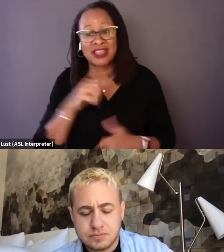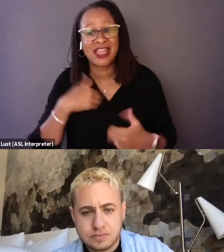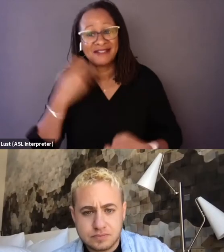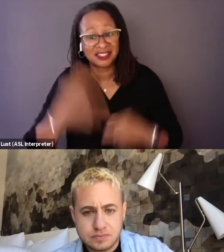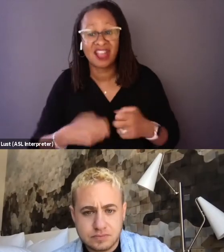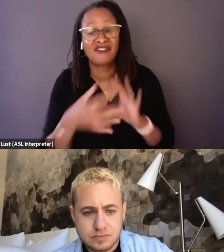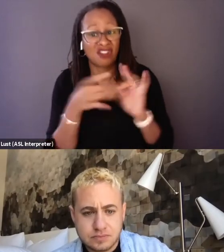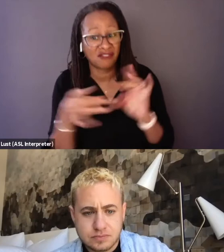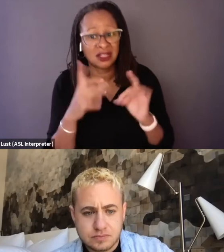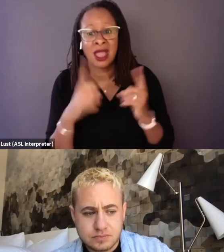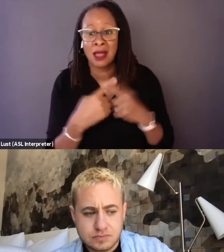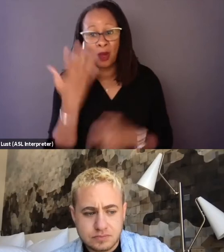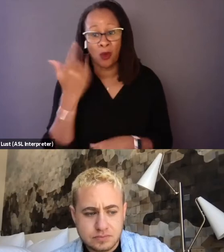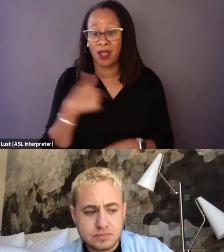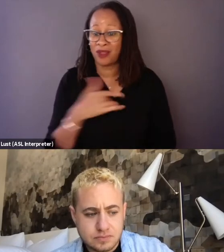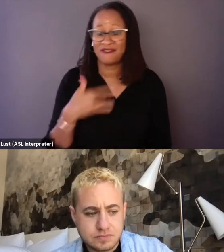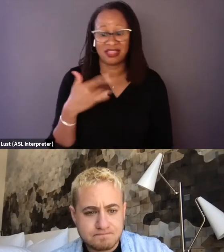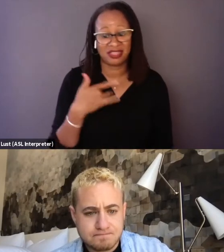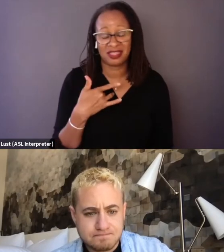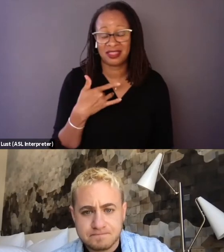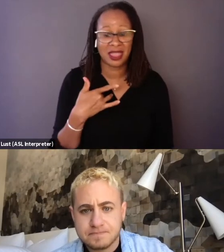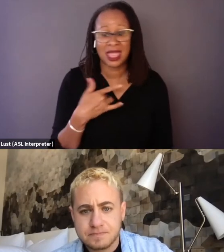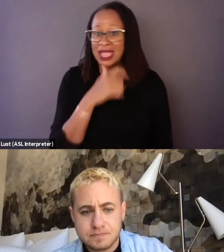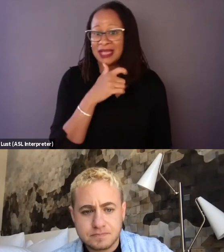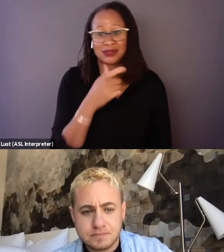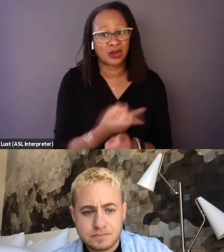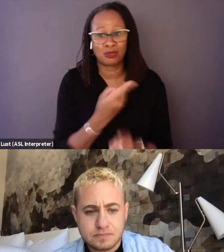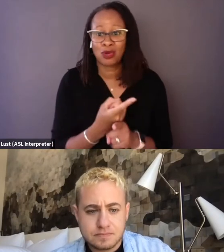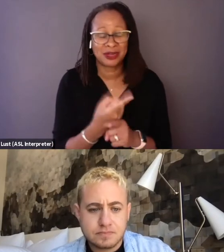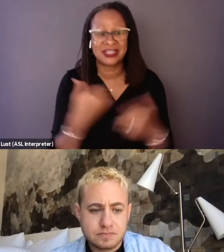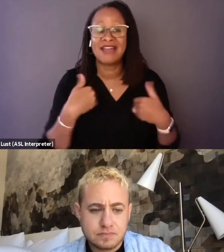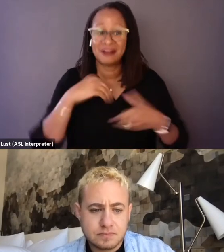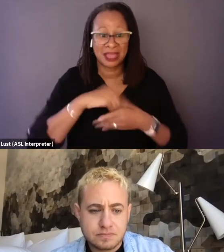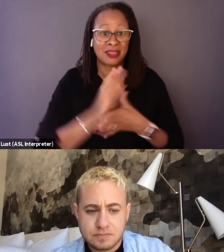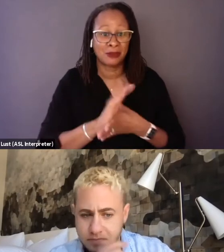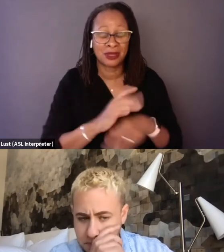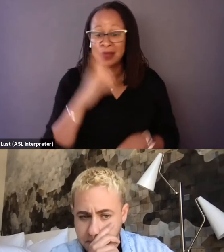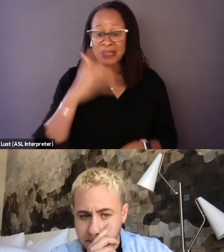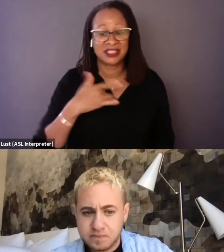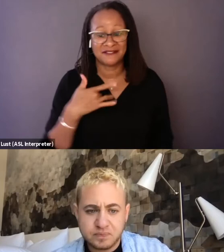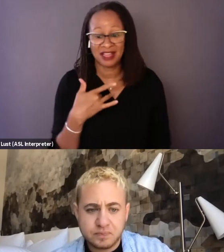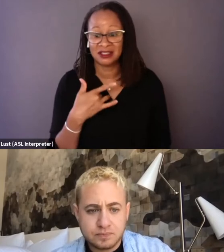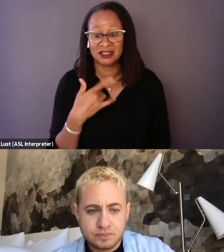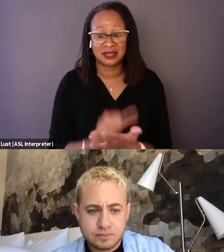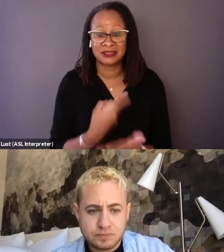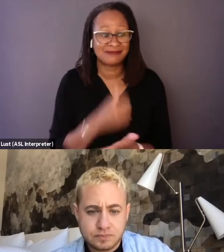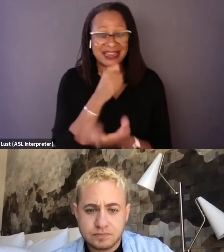about why we felt it was inappropriate to keep them in the movie. And because it felt, at times maybe not safe for them.